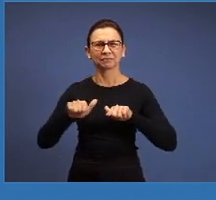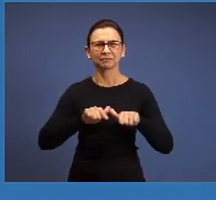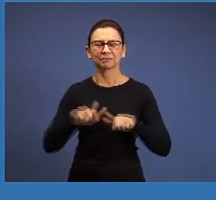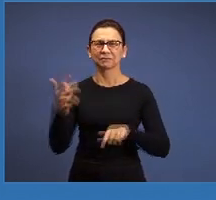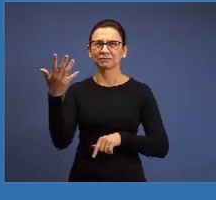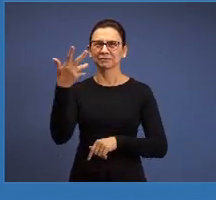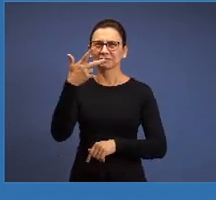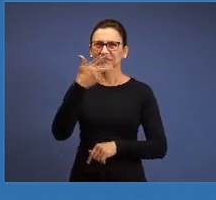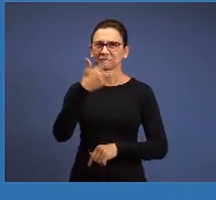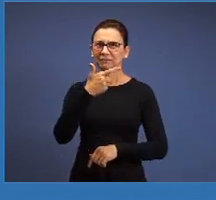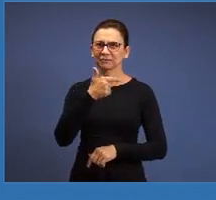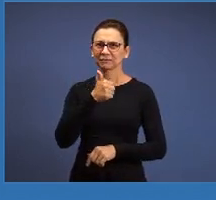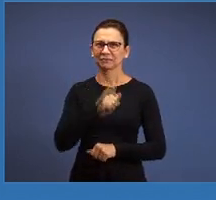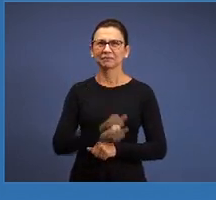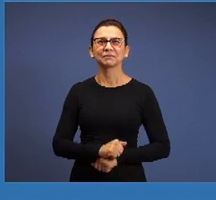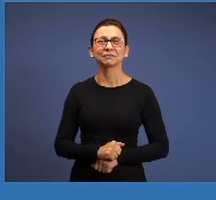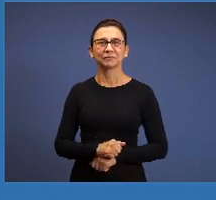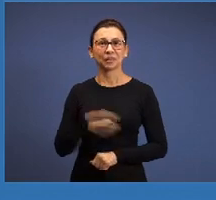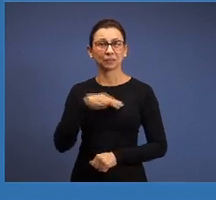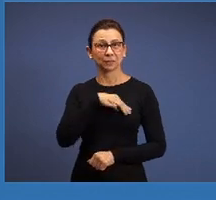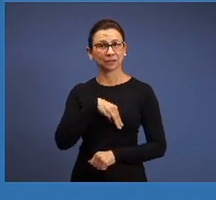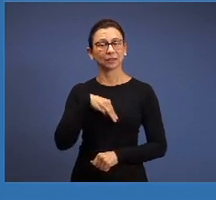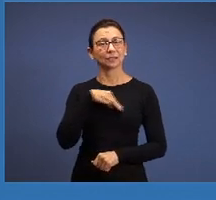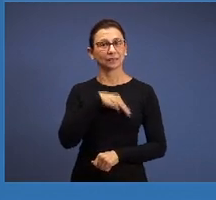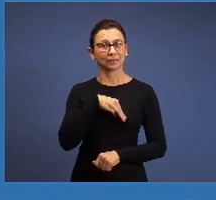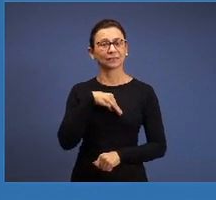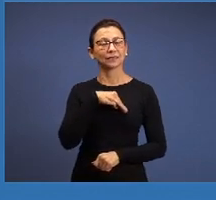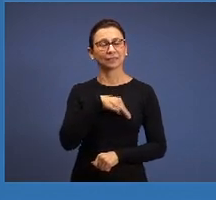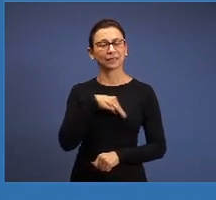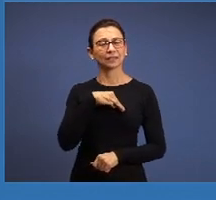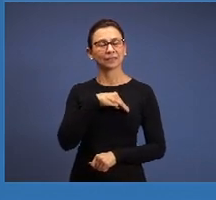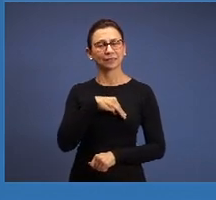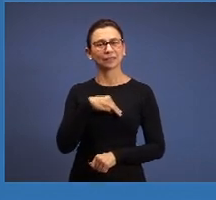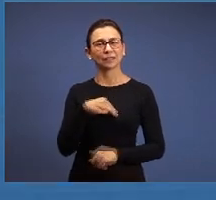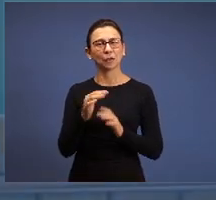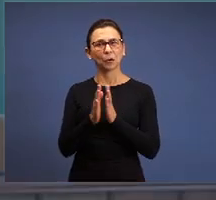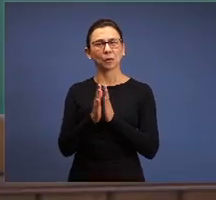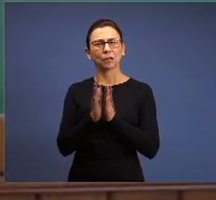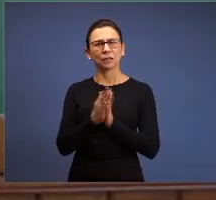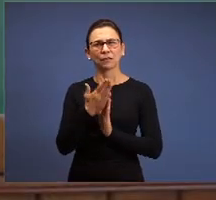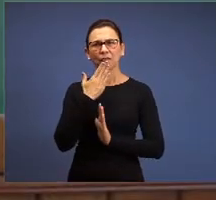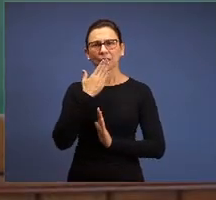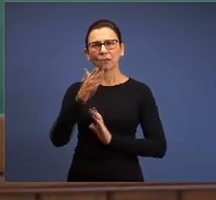missionary work, we’re praying for the missionary work and the Lord is